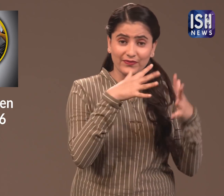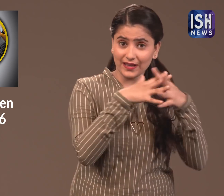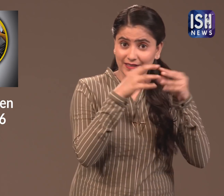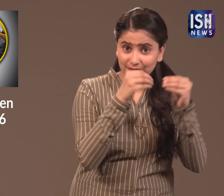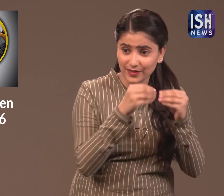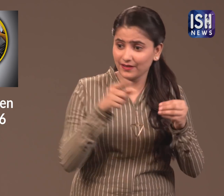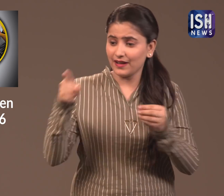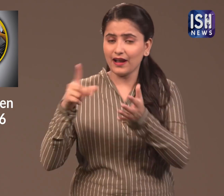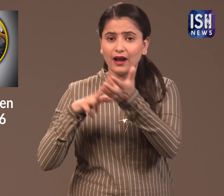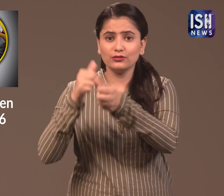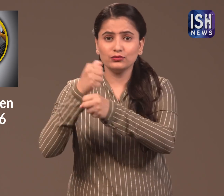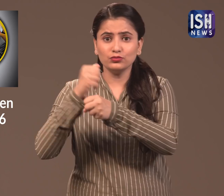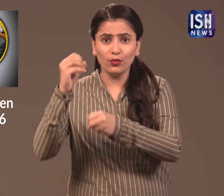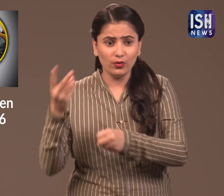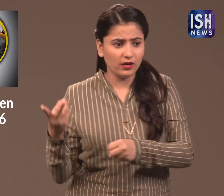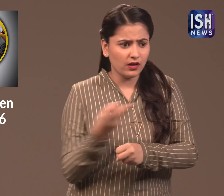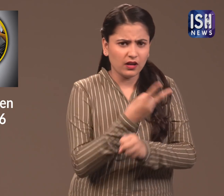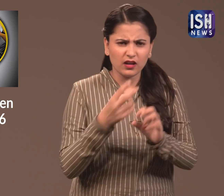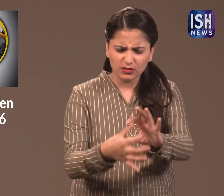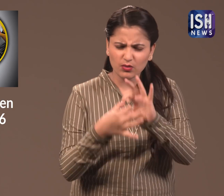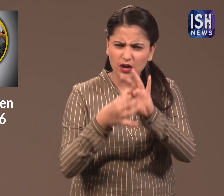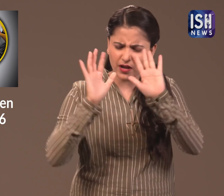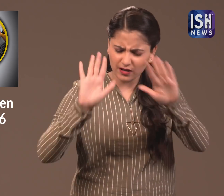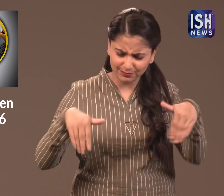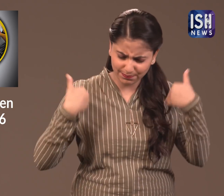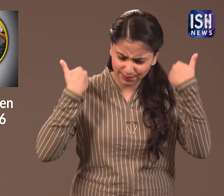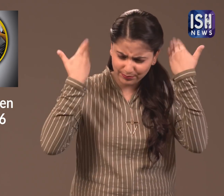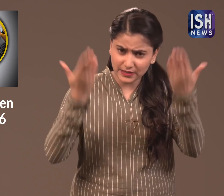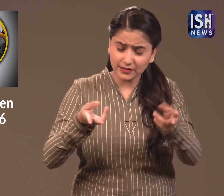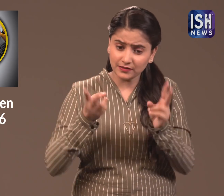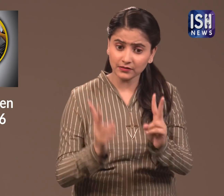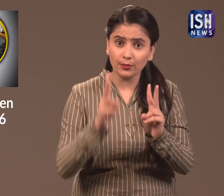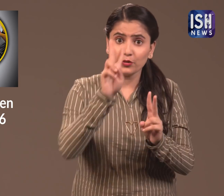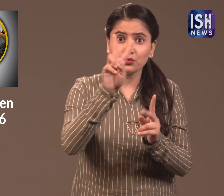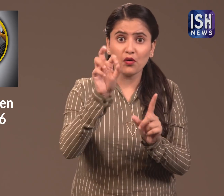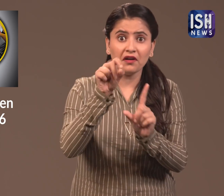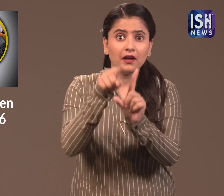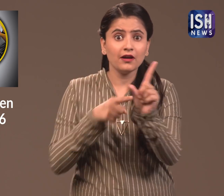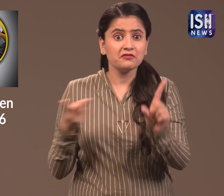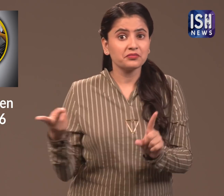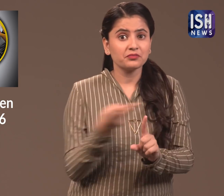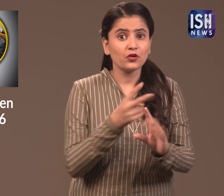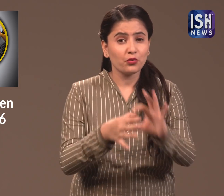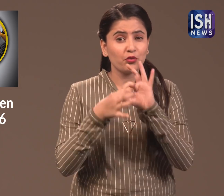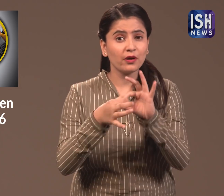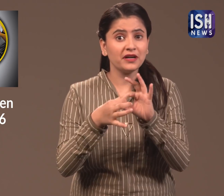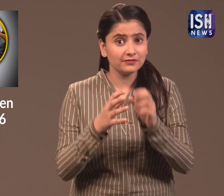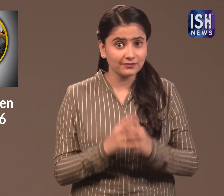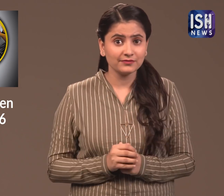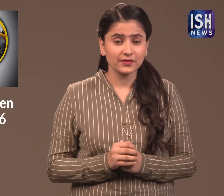He and Glide have been associated with each other for the last 20 years.